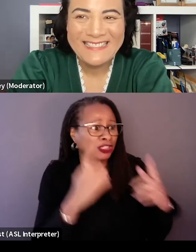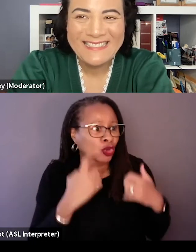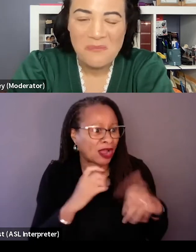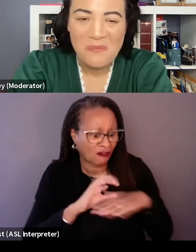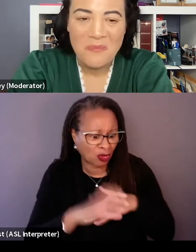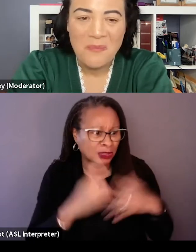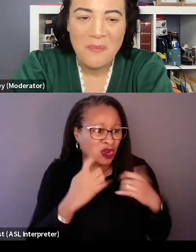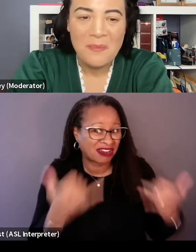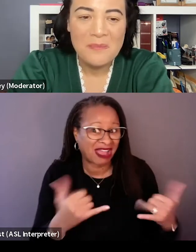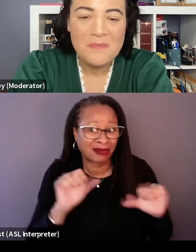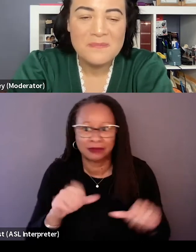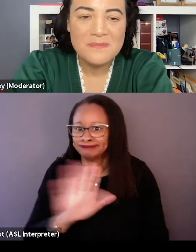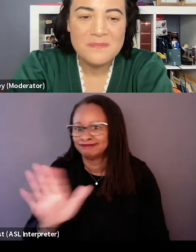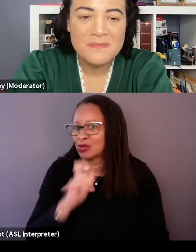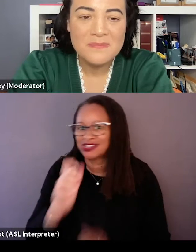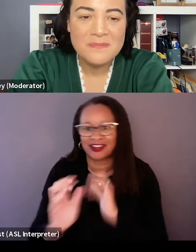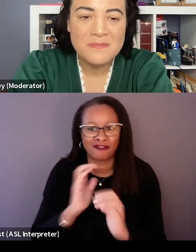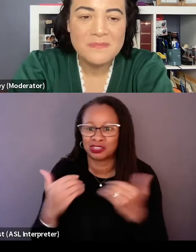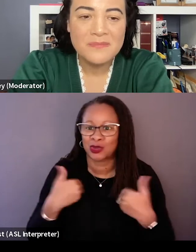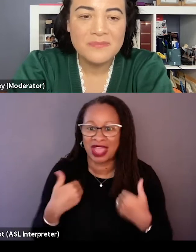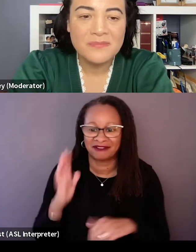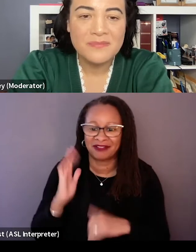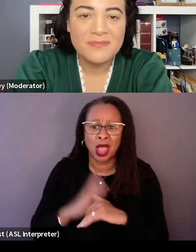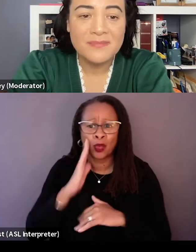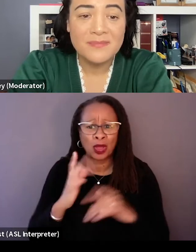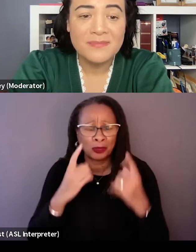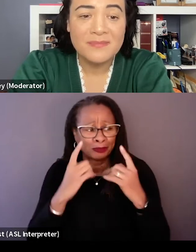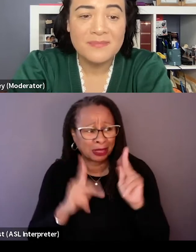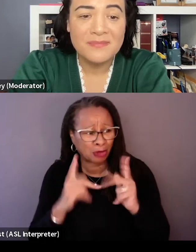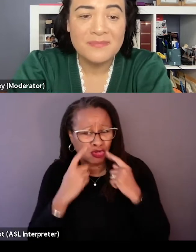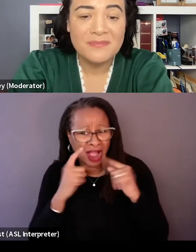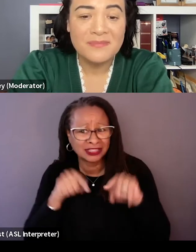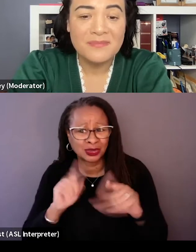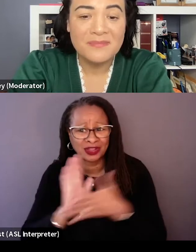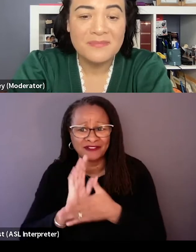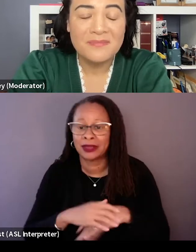And that was never even a conversation. Like, will people cry a lot during this film? We didn't, we never discussed that,